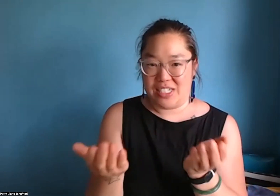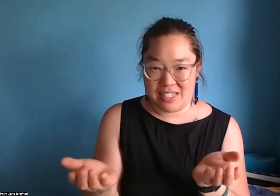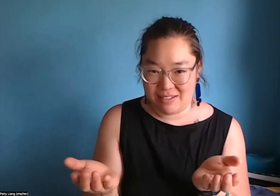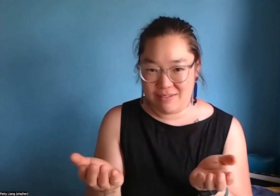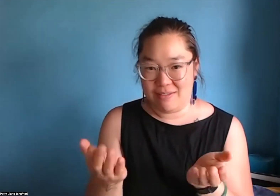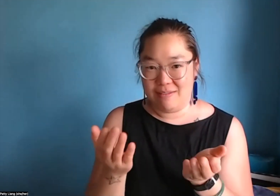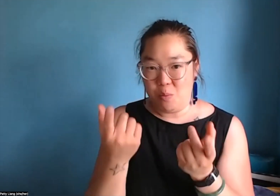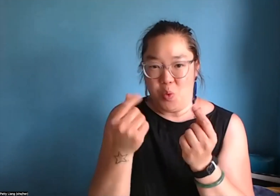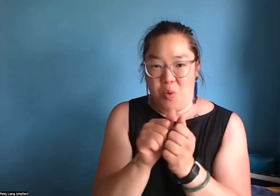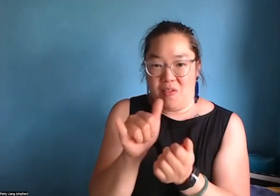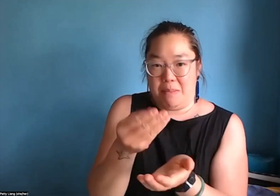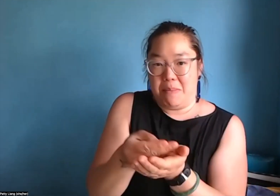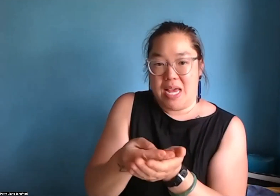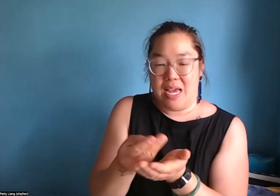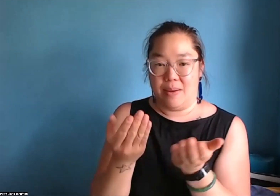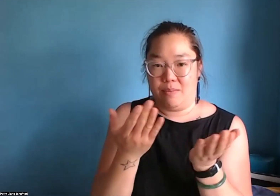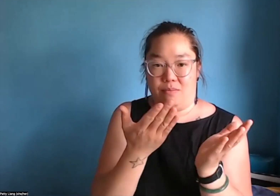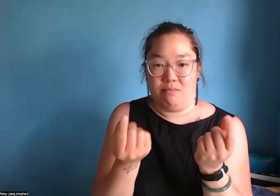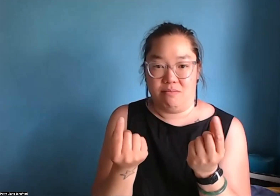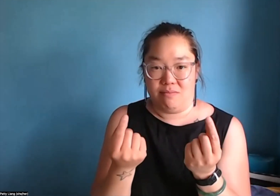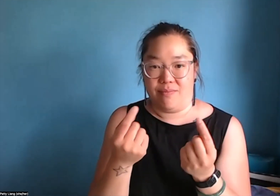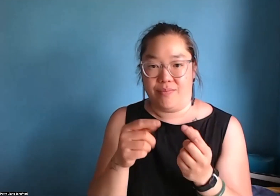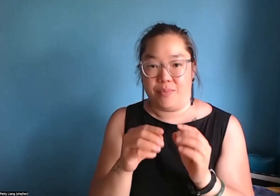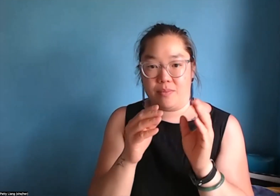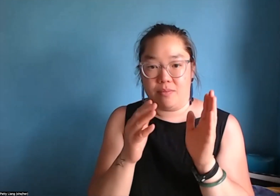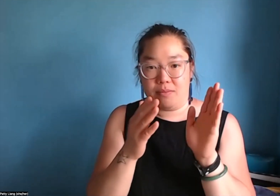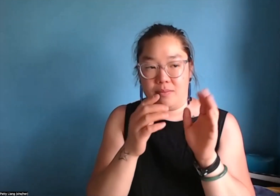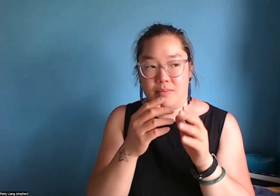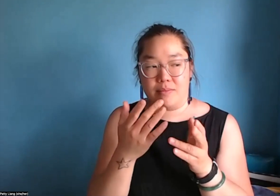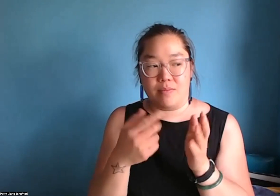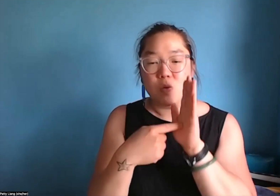of what you want to do with this project. What are you going to do with this money, exactly?